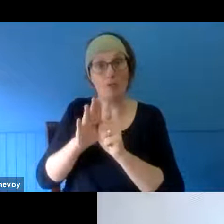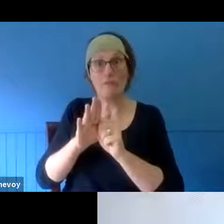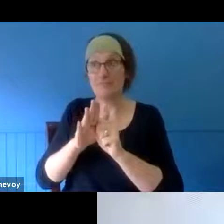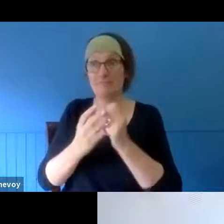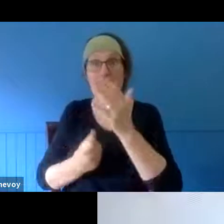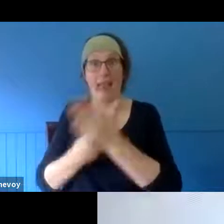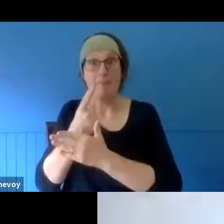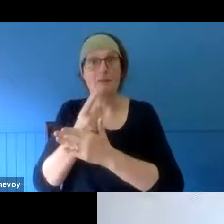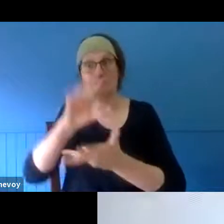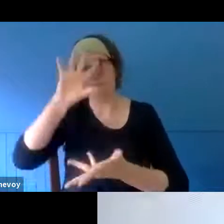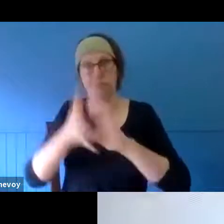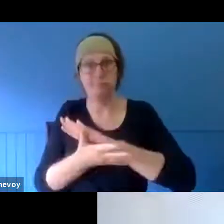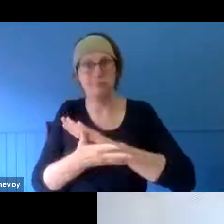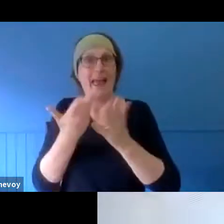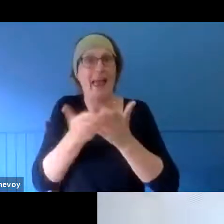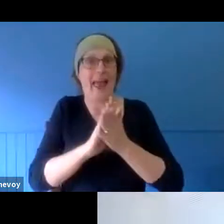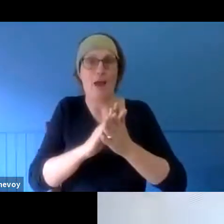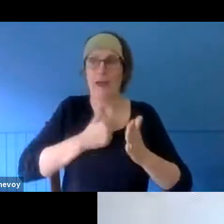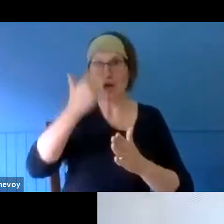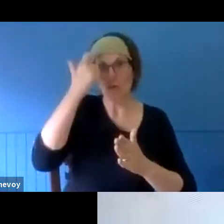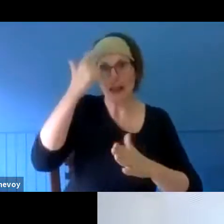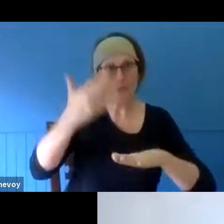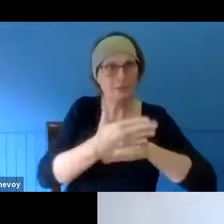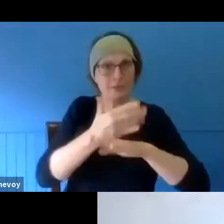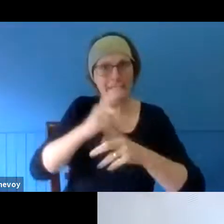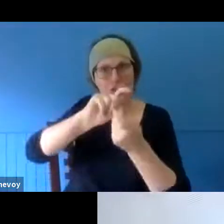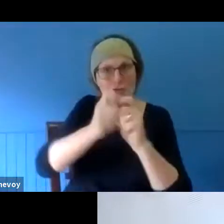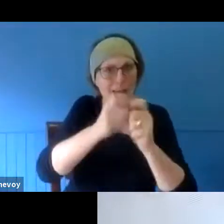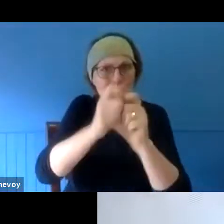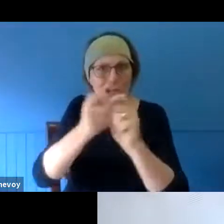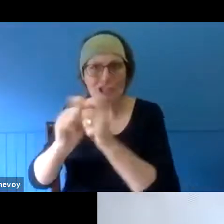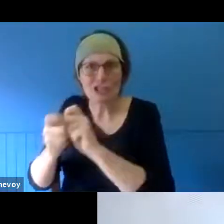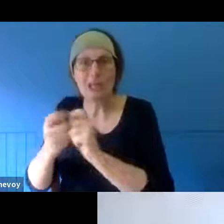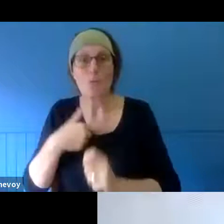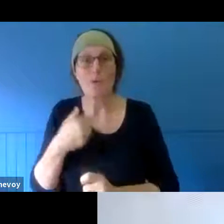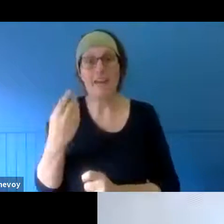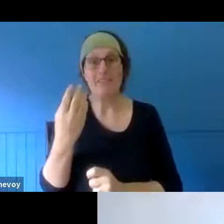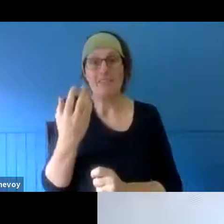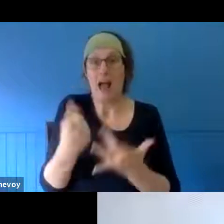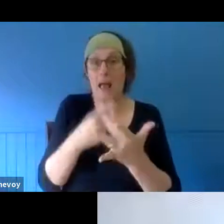to speak to today. I have a long background in creative recovery that